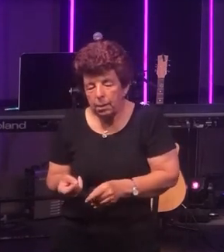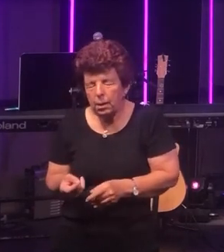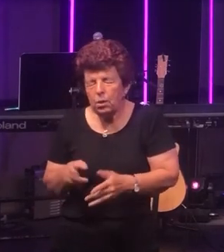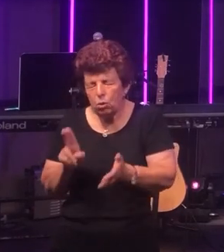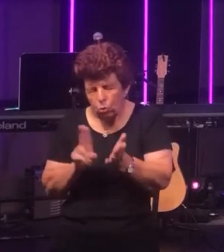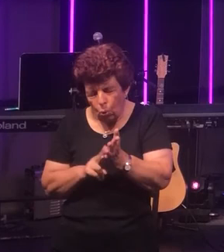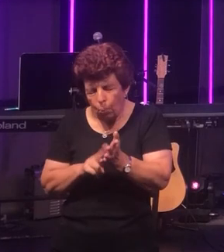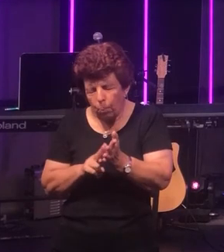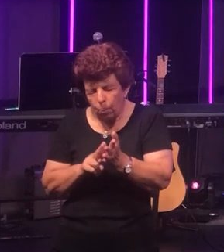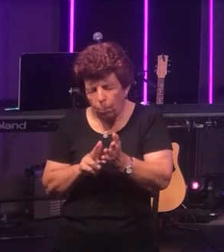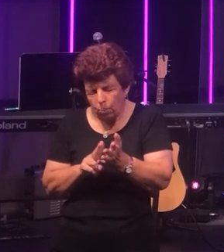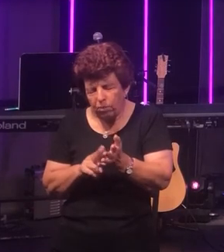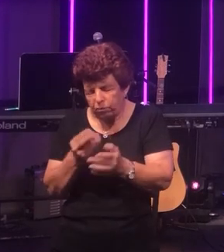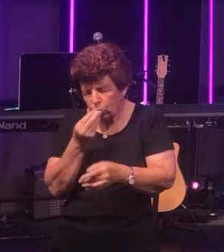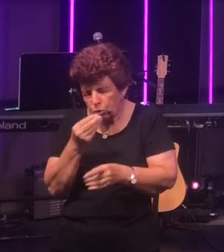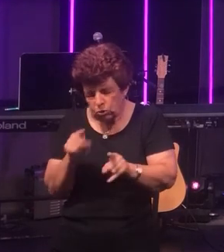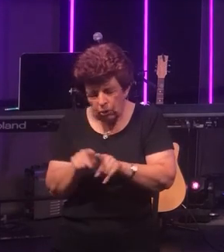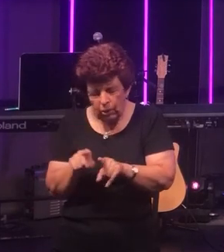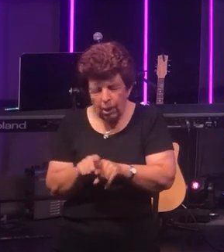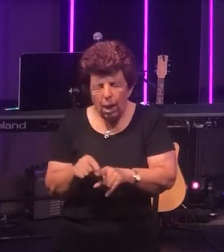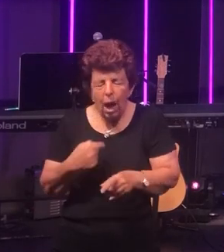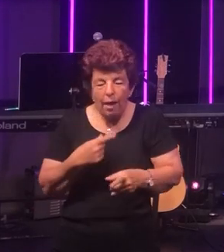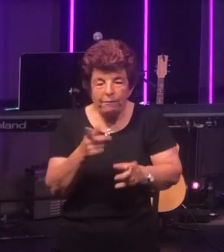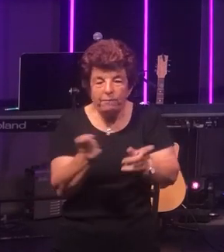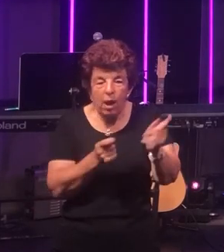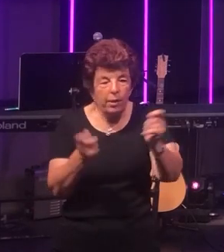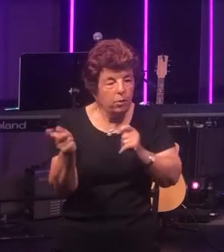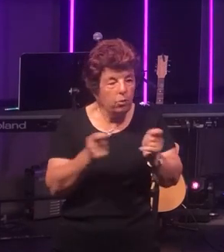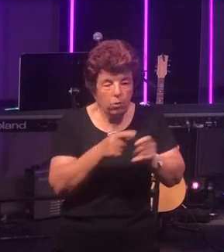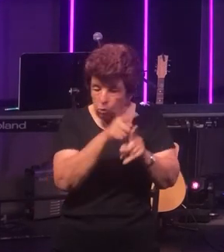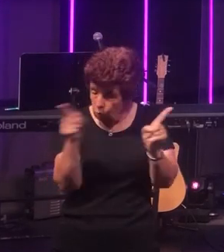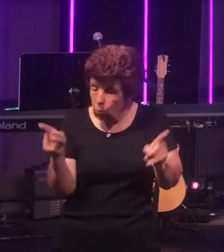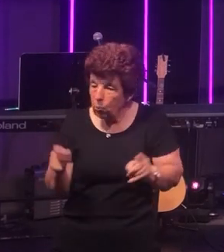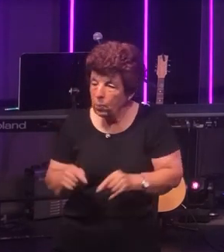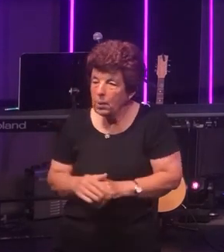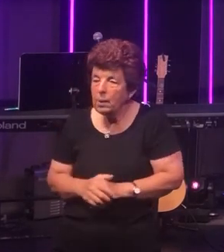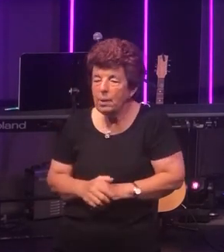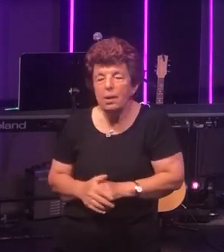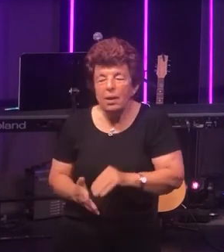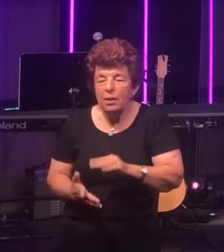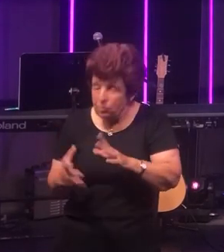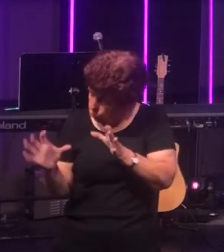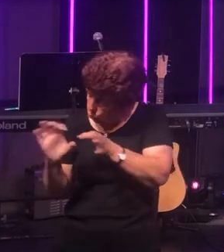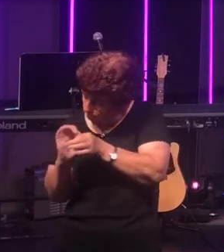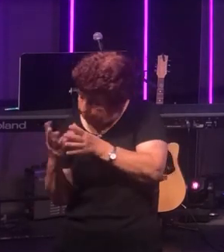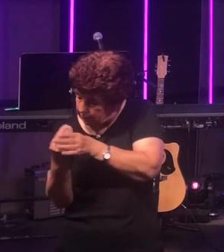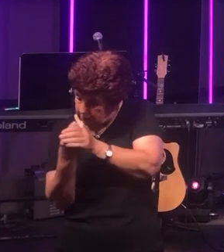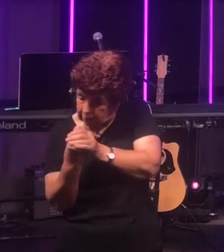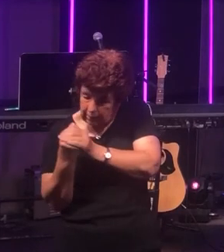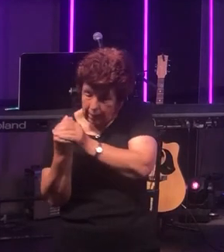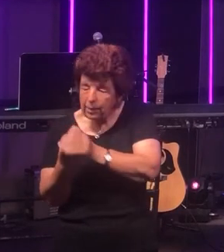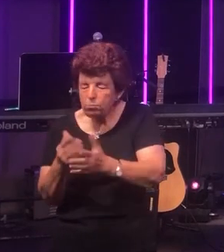I've invited you at home to just gather together some bread and some